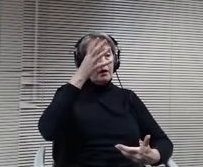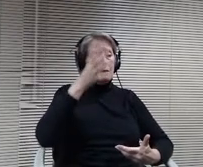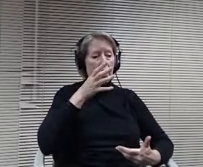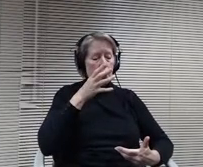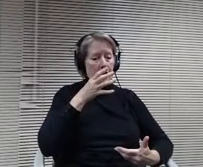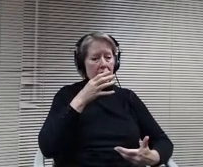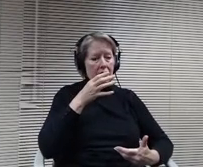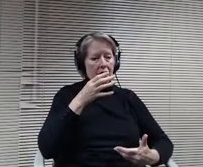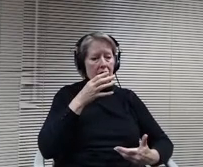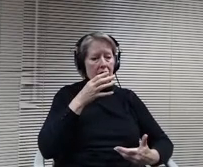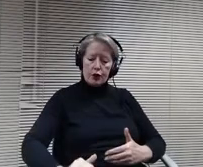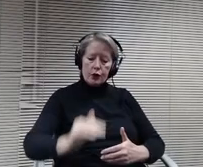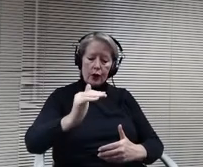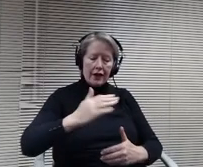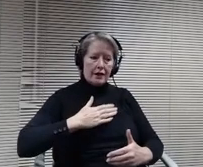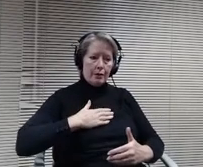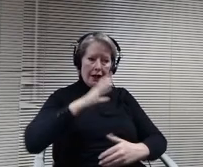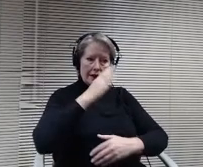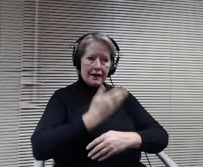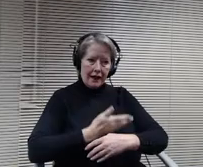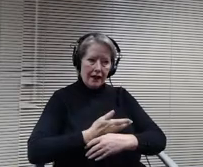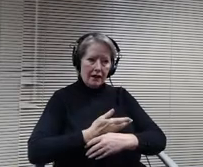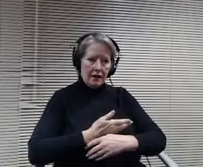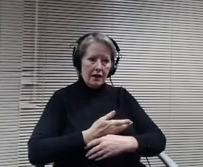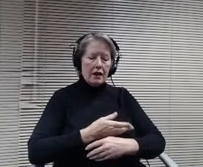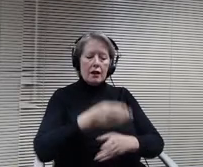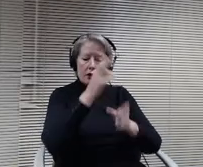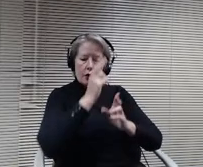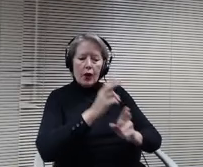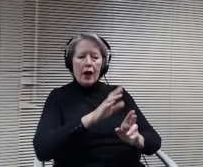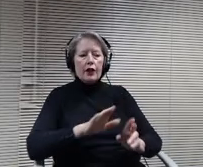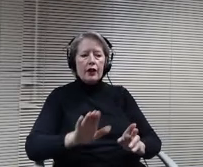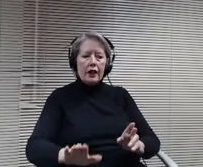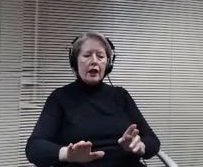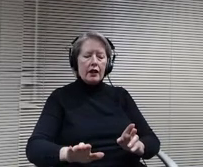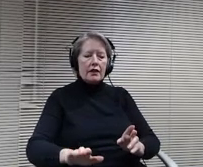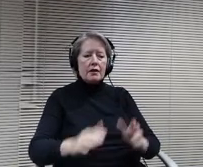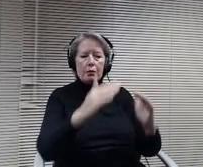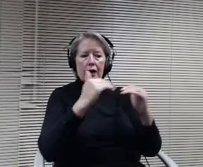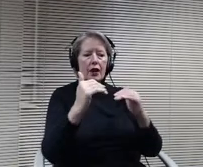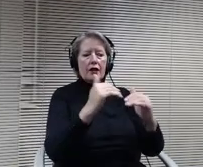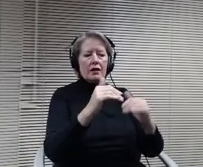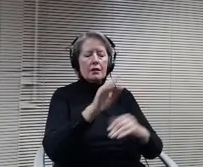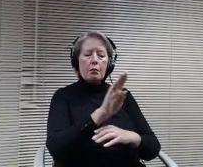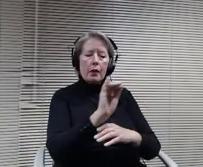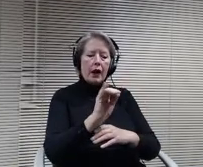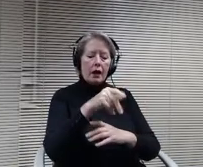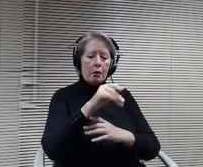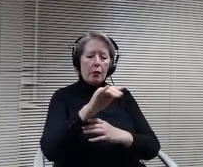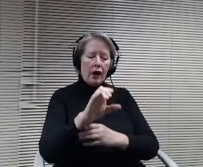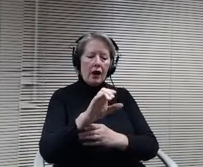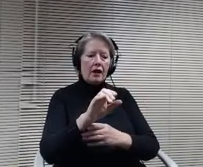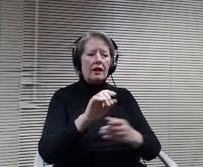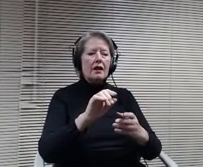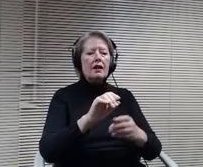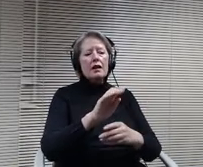experiences of his by POC and LGBTQ A plus. Peers, I am hesitant to commit to remaining in this district. The current